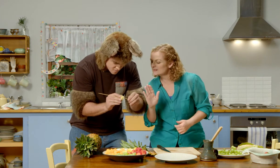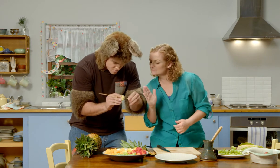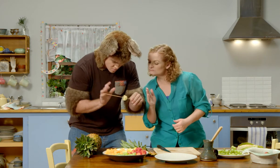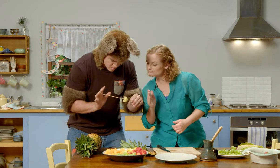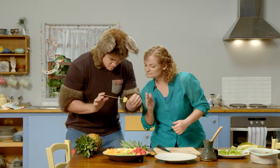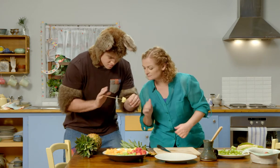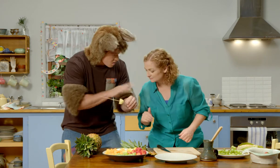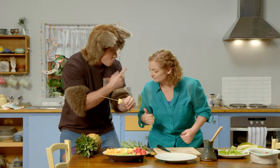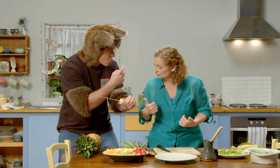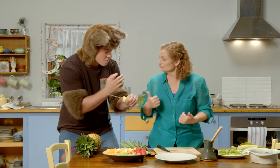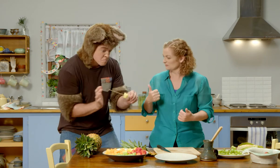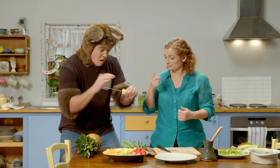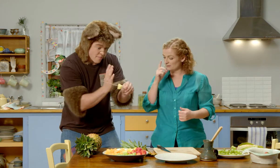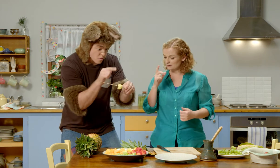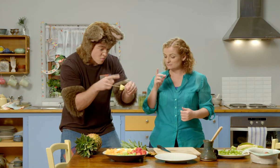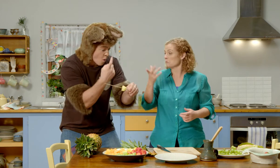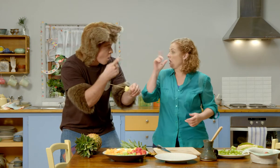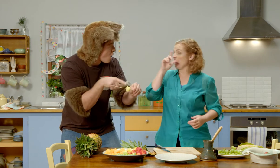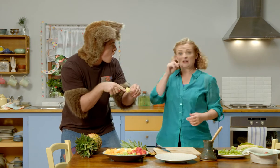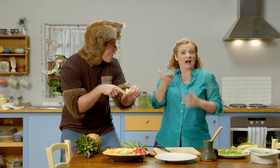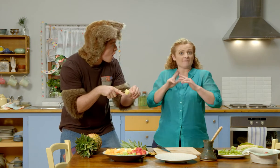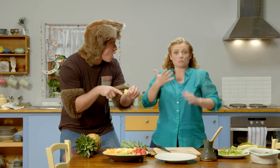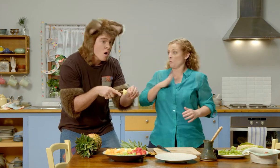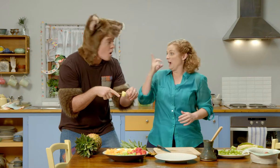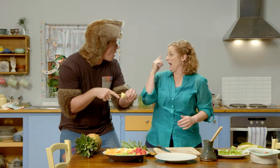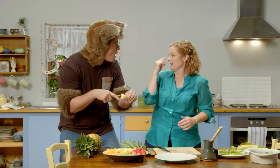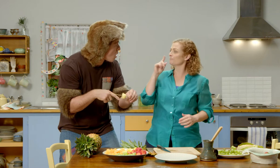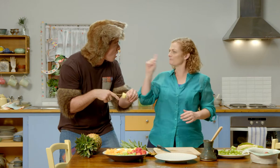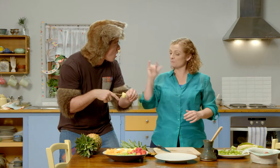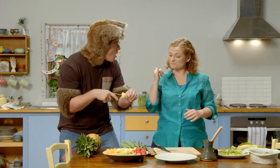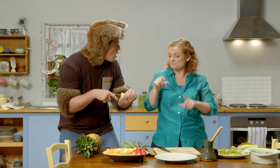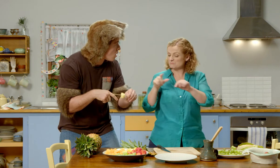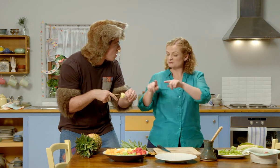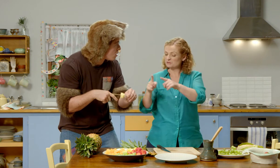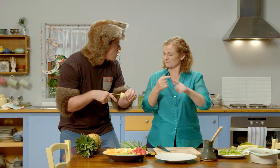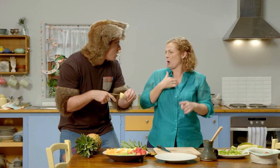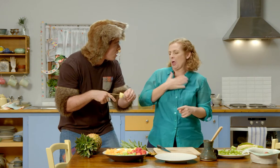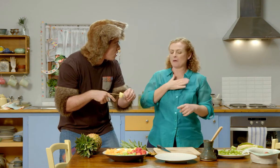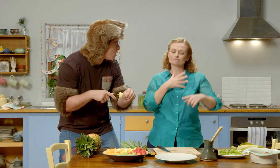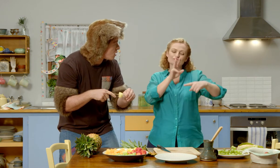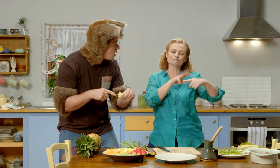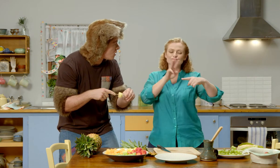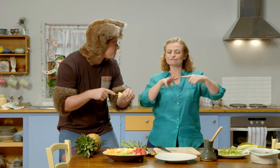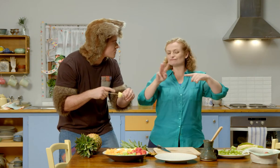Stop. That’s good. Sally, can I have some more pineapple on there? If you want to Possum but you can choose different fruits.